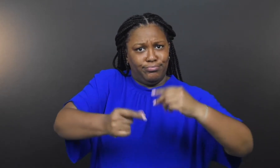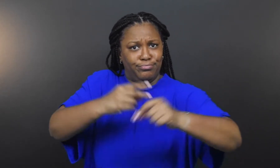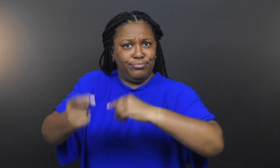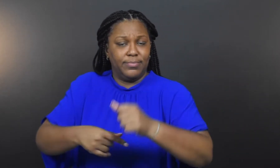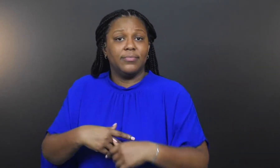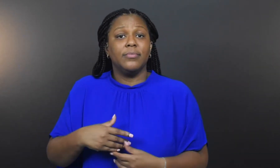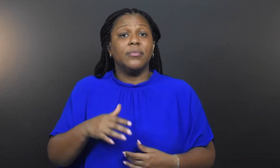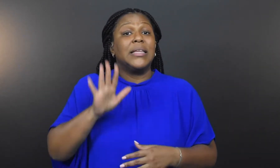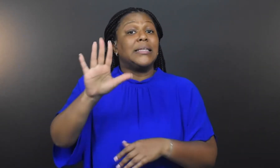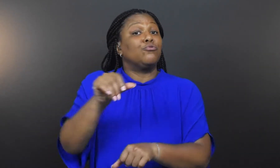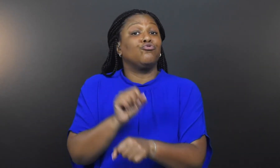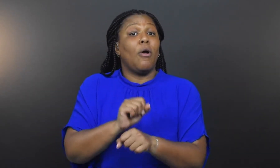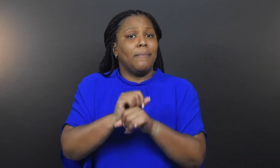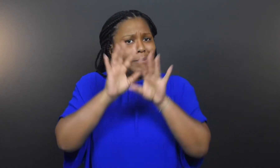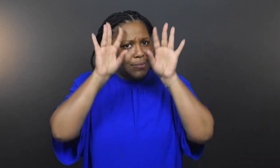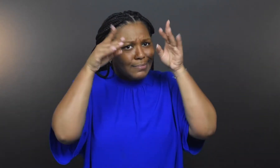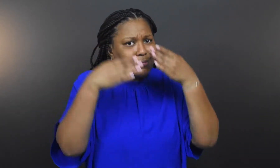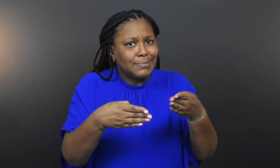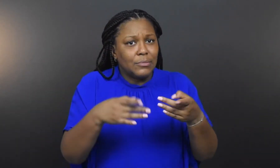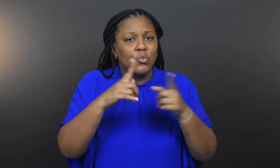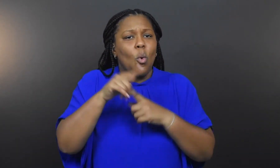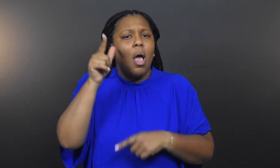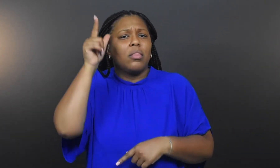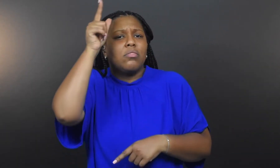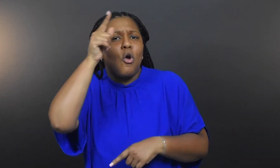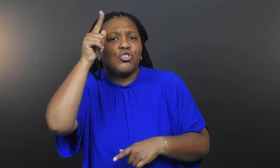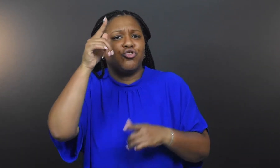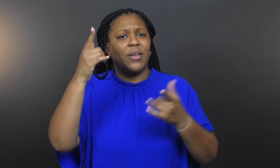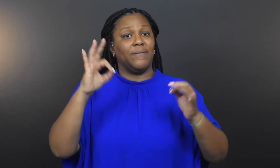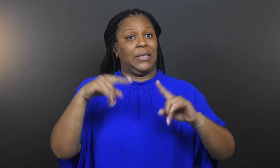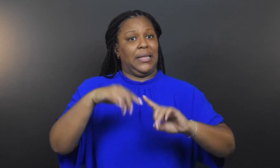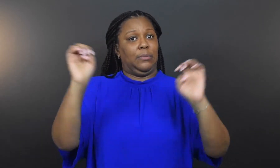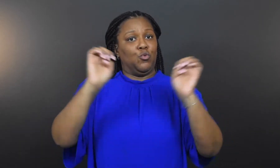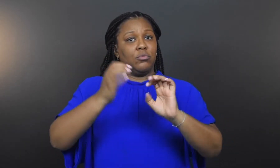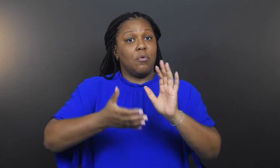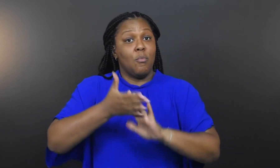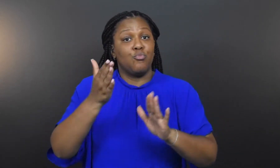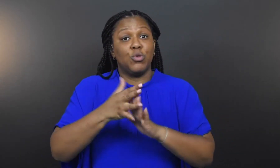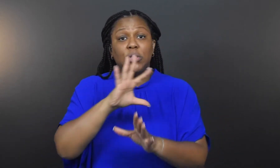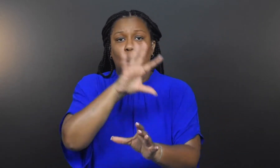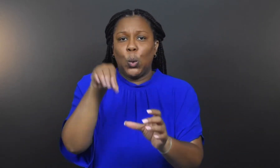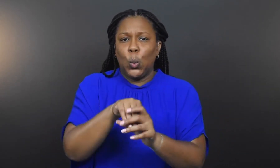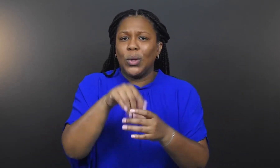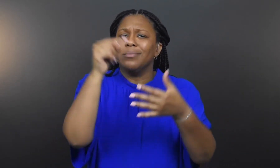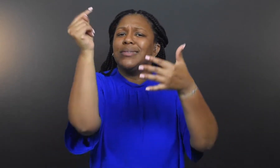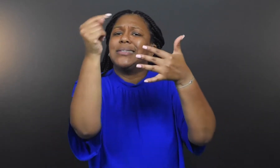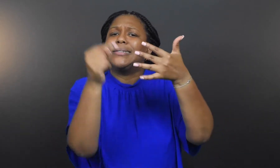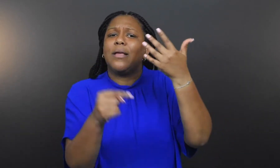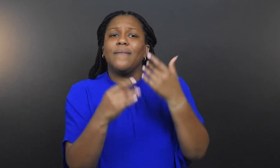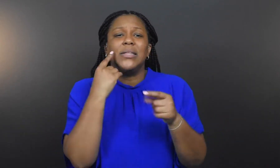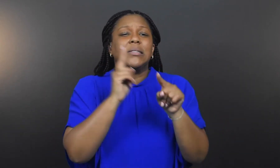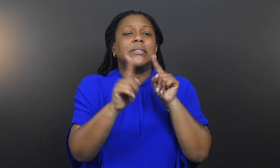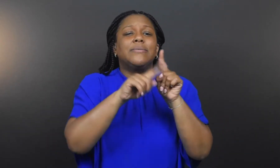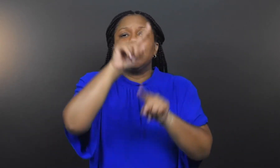His job is focused on the logistics of the emergency operation including details for